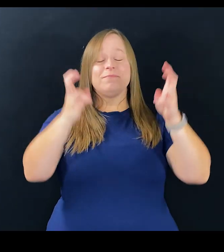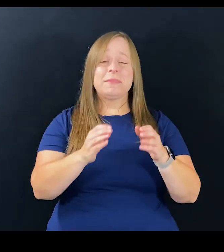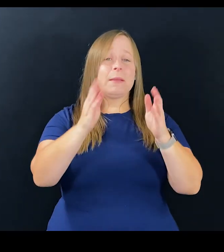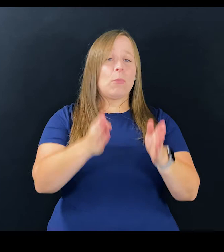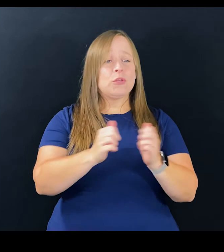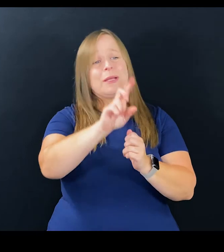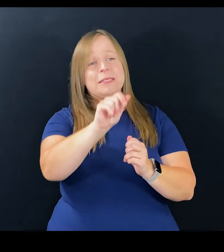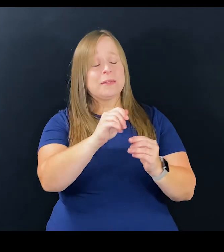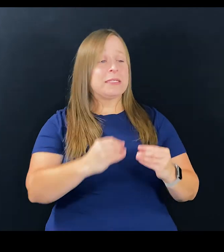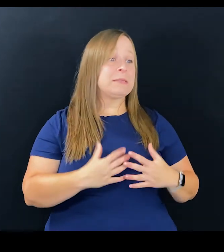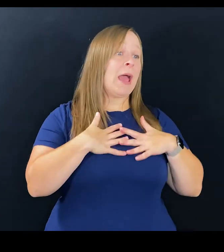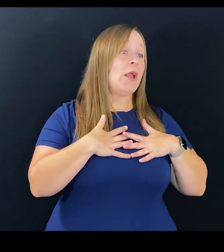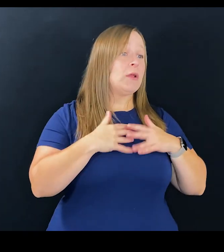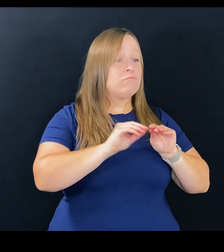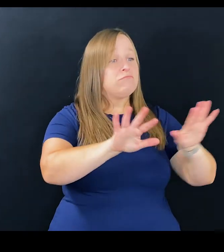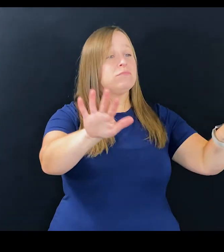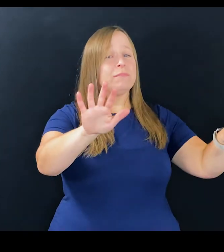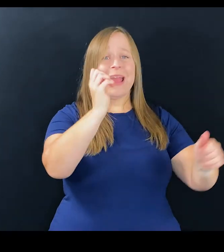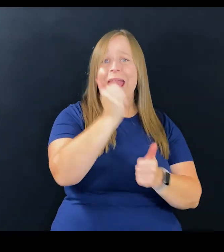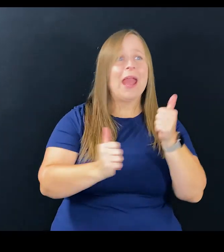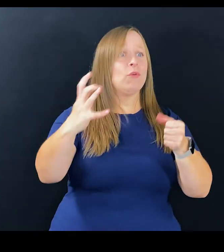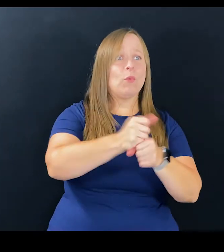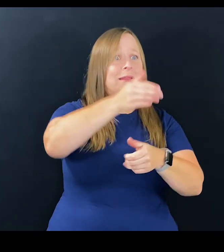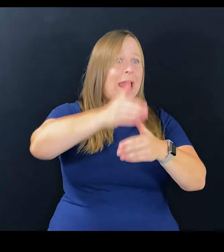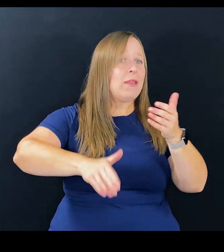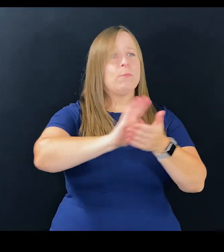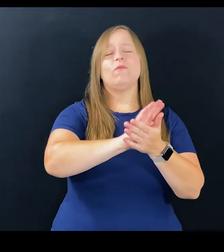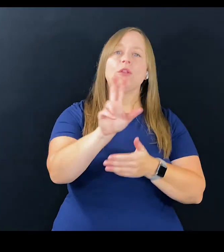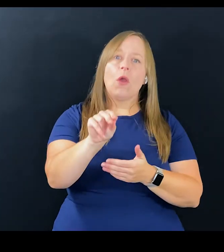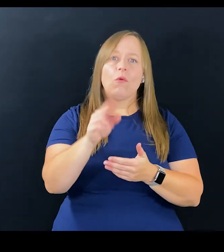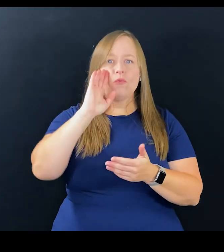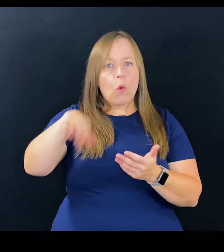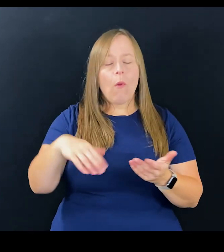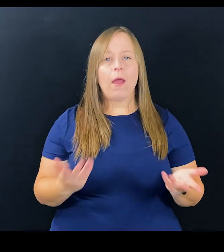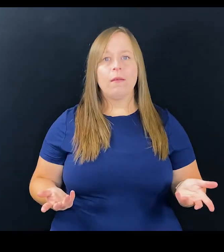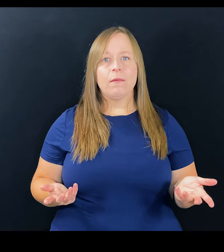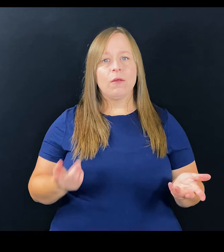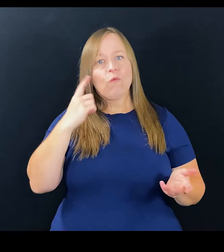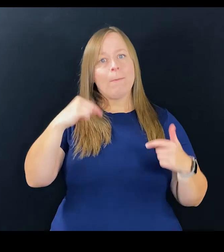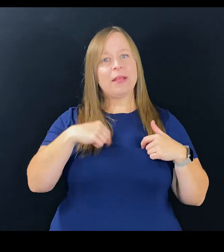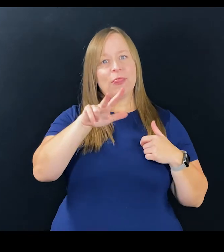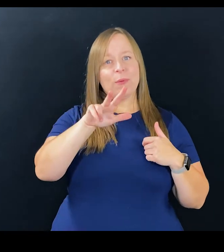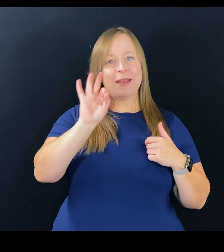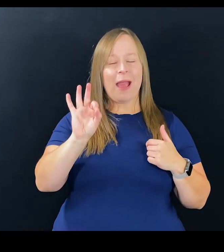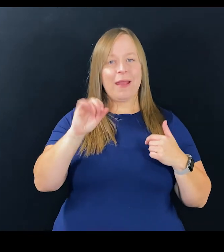that person with a disability is inspiring and everybody wins in the end of the movie. No, you know what?